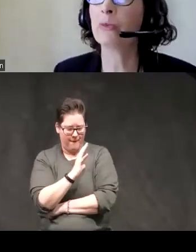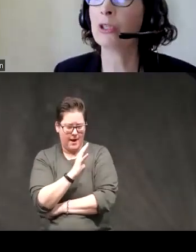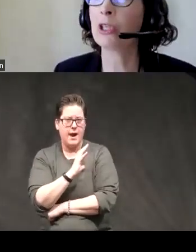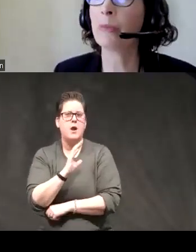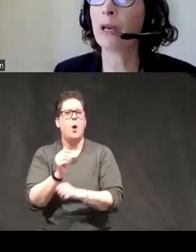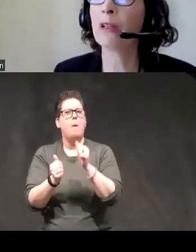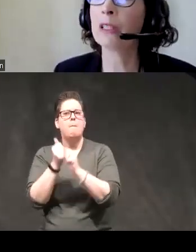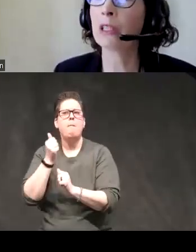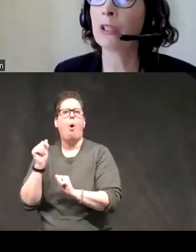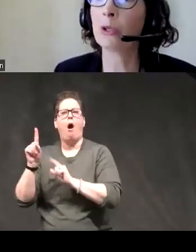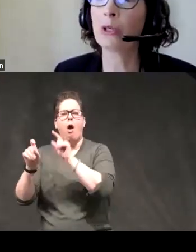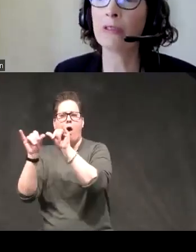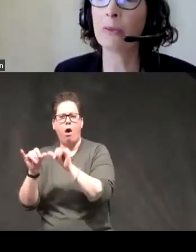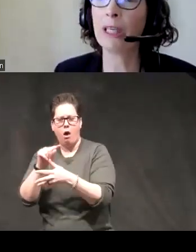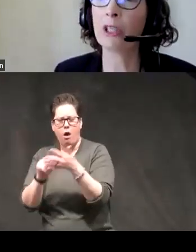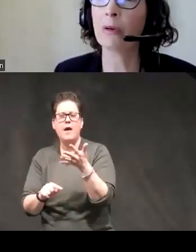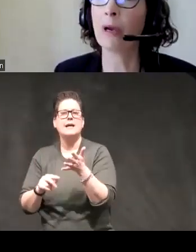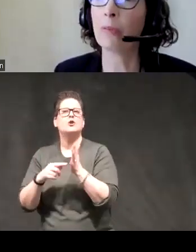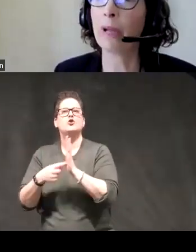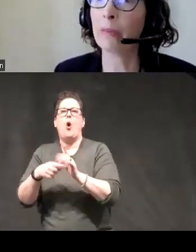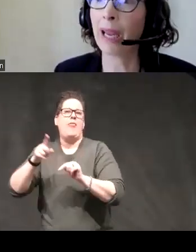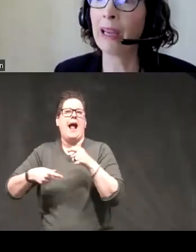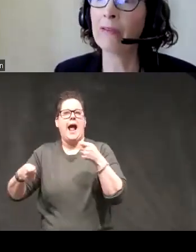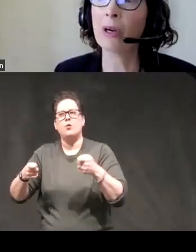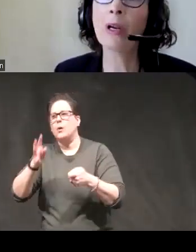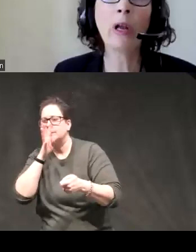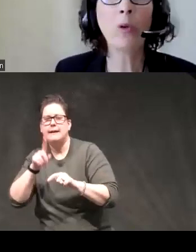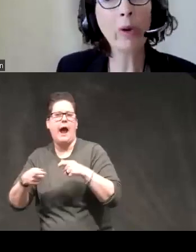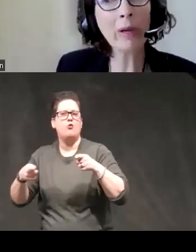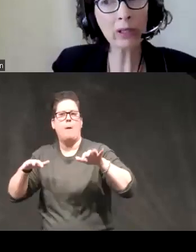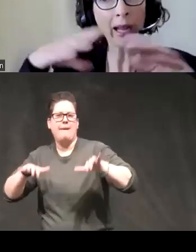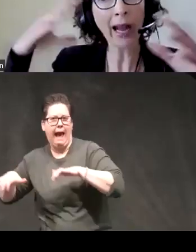items are just about a loss of control over speech and and behavior we wondered